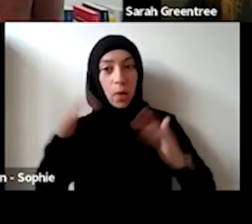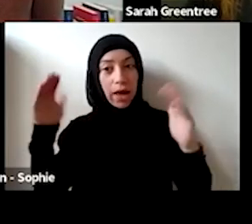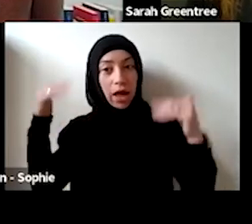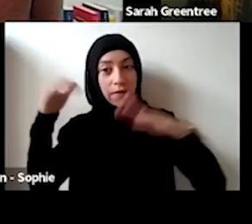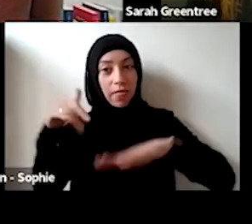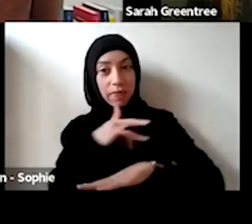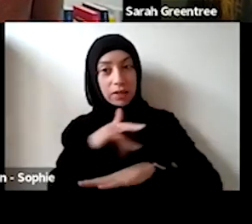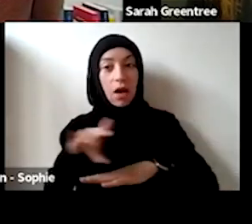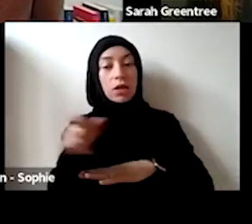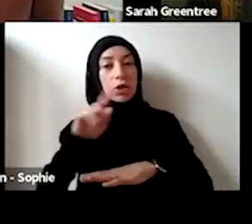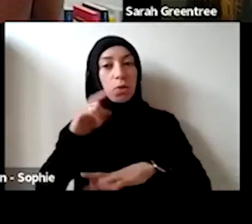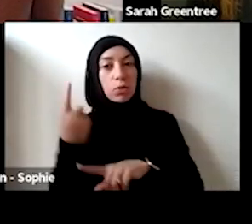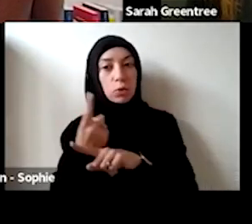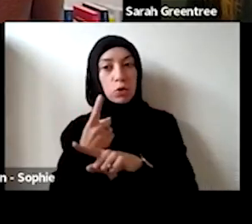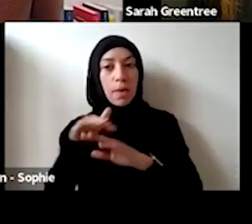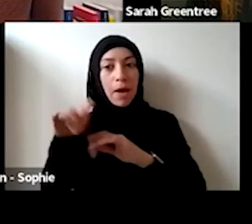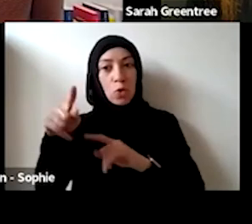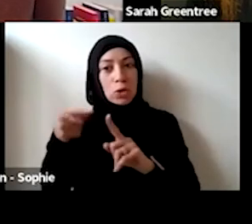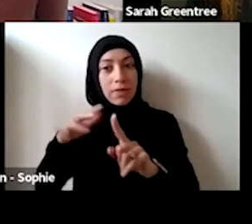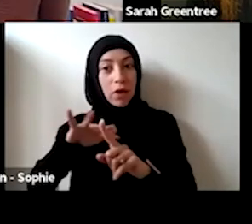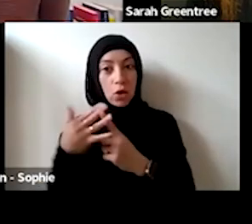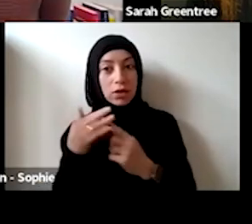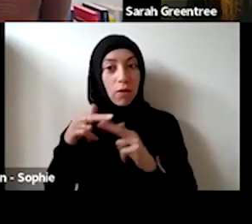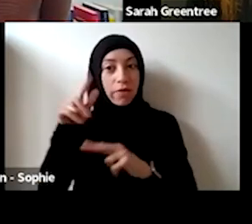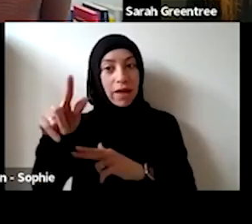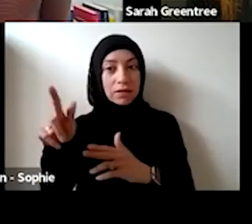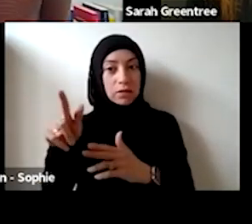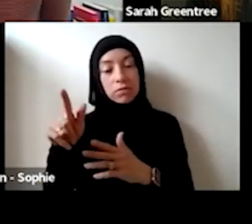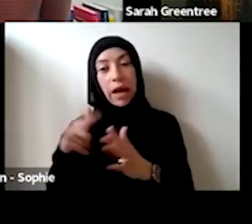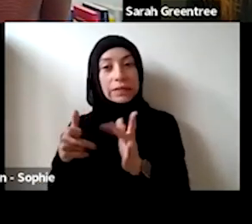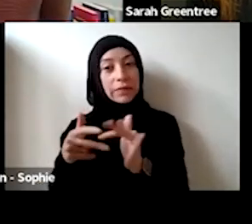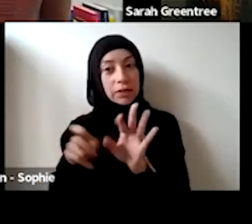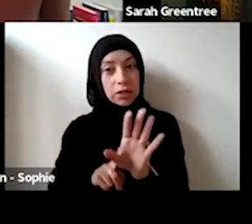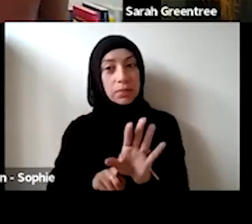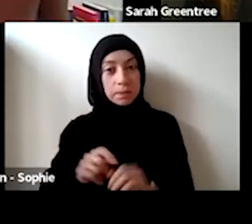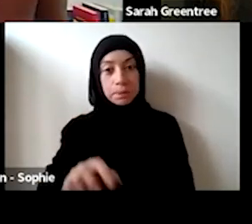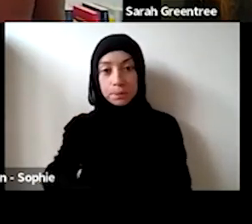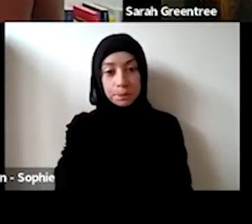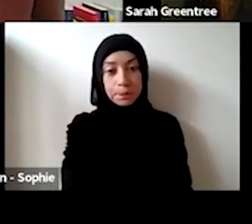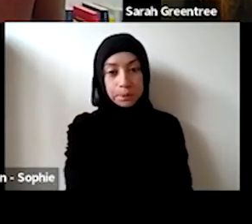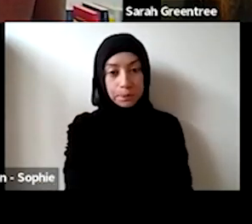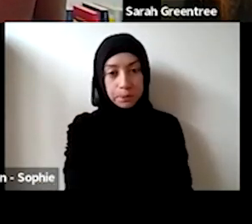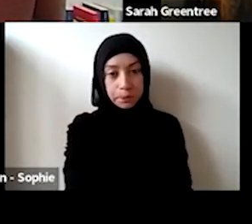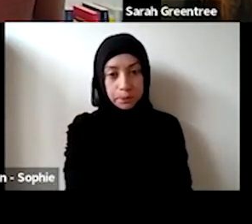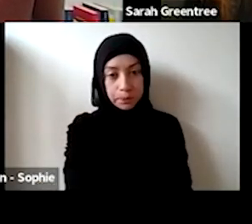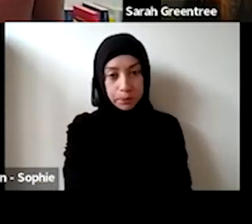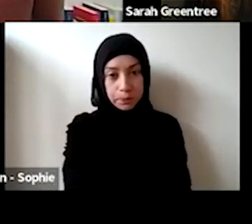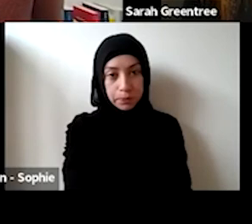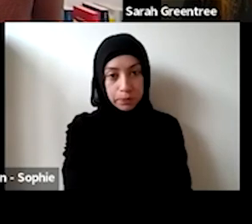through the context for your particular activities in that area, Spencer To talk through your particular activities in that area, Spencer. Carrier has asked, we would creative industries fit? -- Kerry andrianne